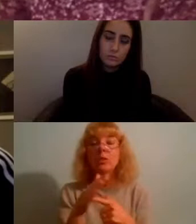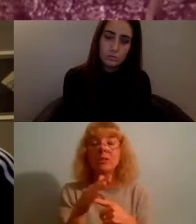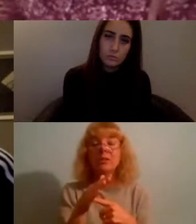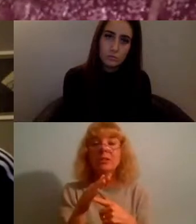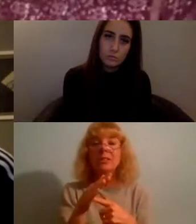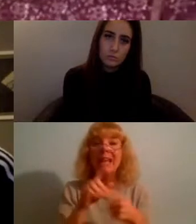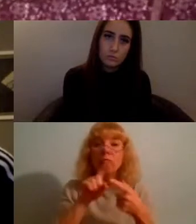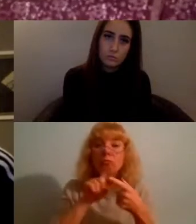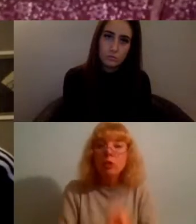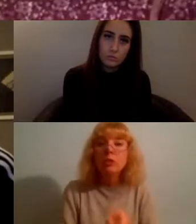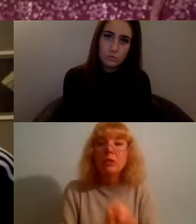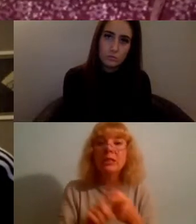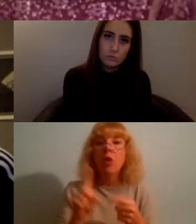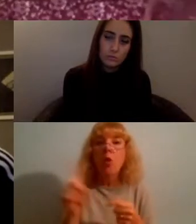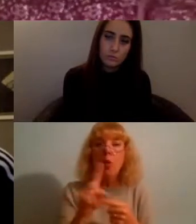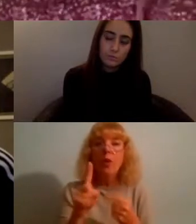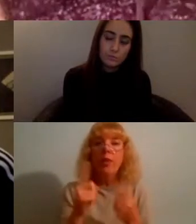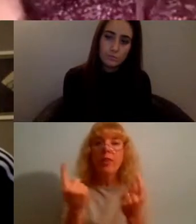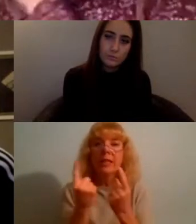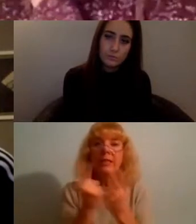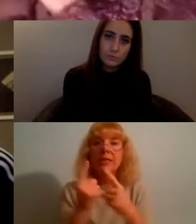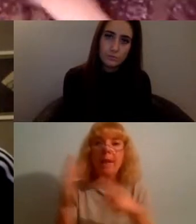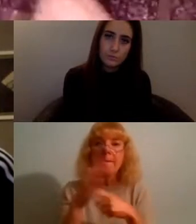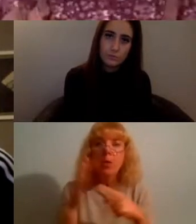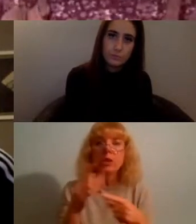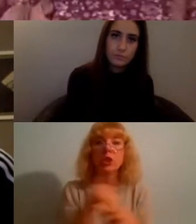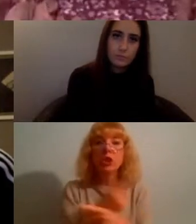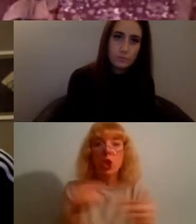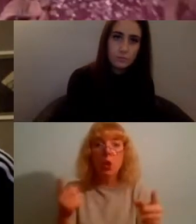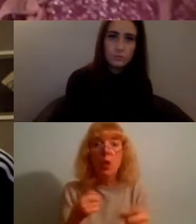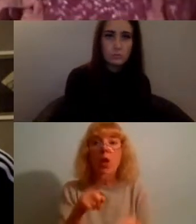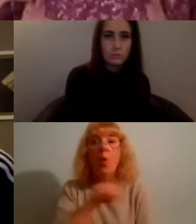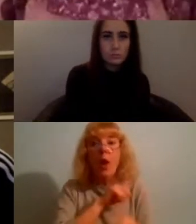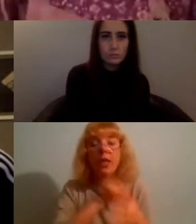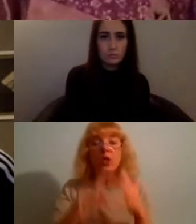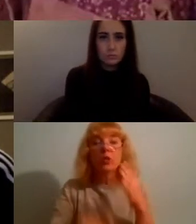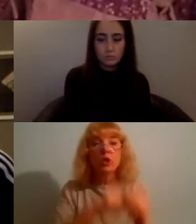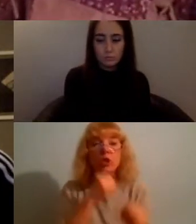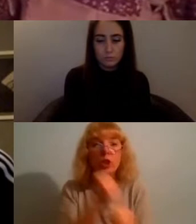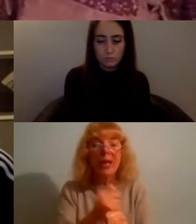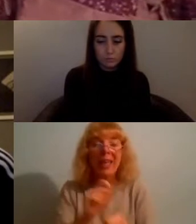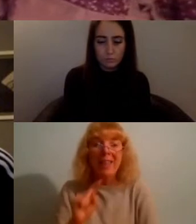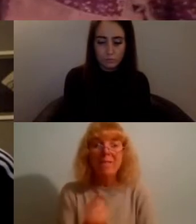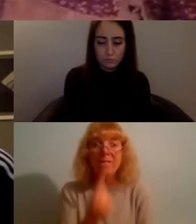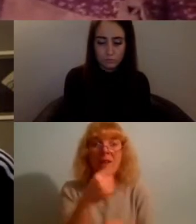are the things that are really important to you why are you doing this in the first place